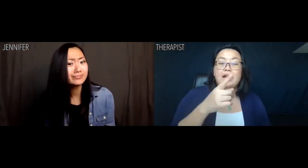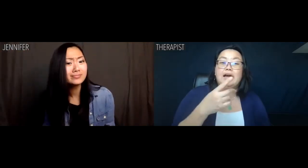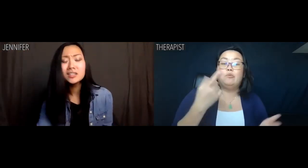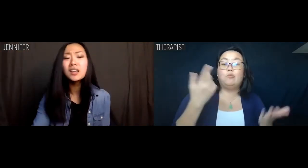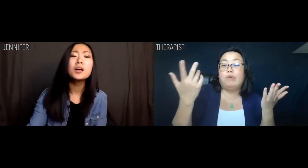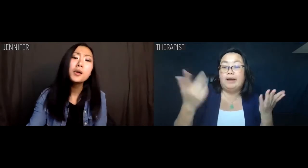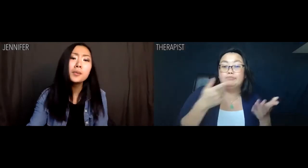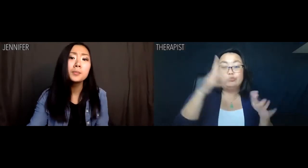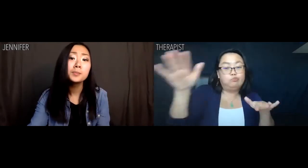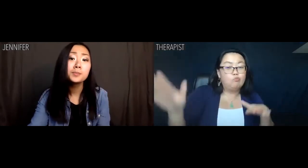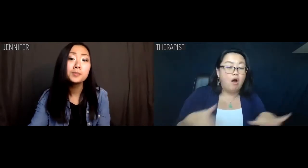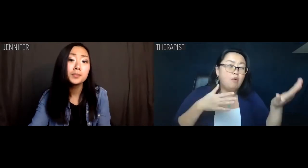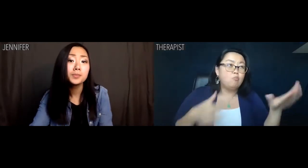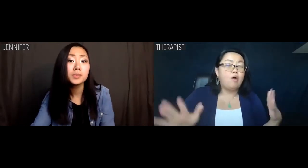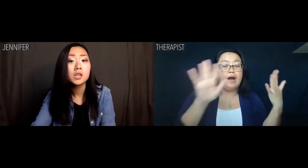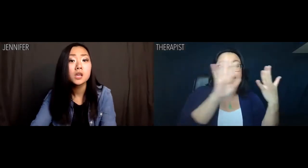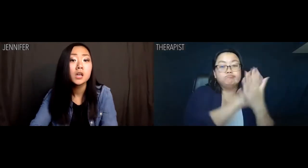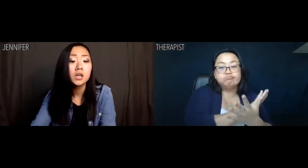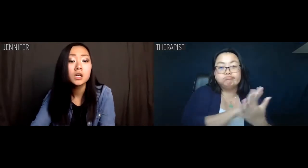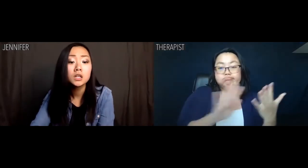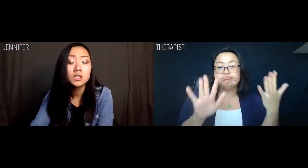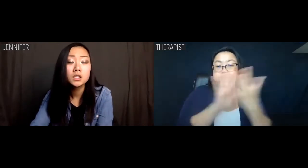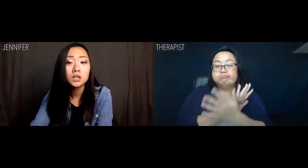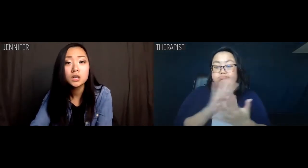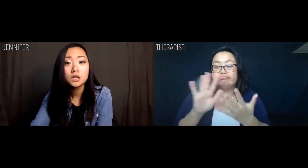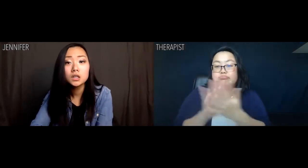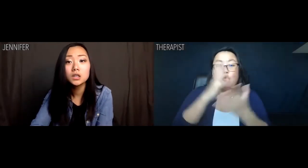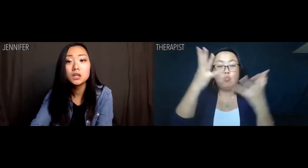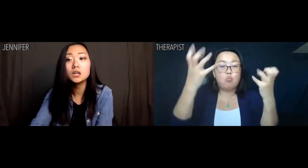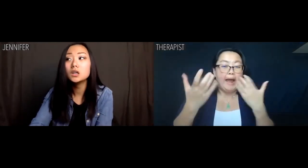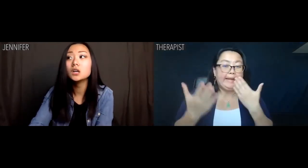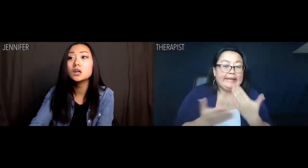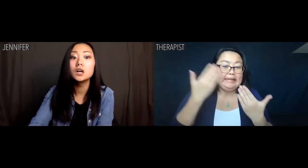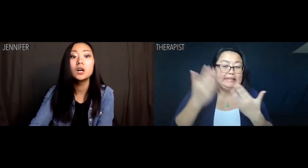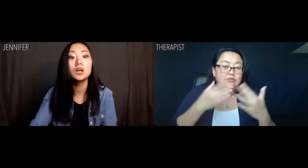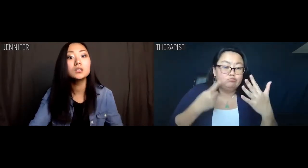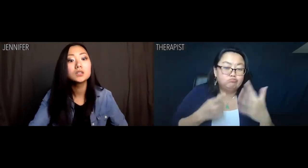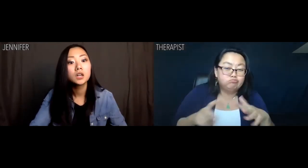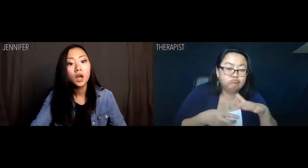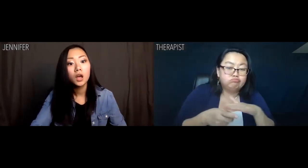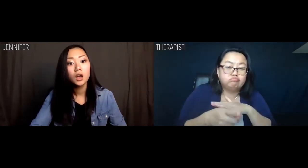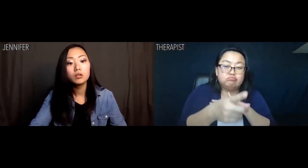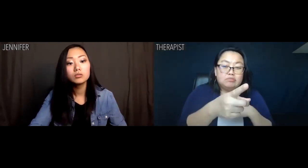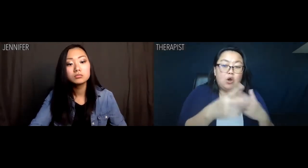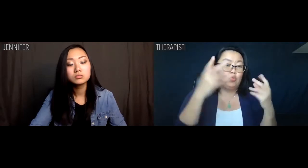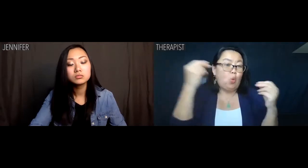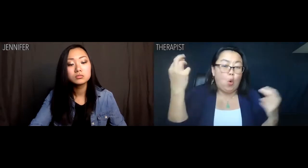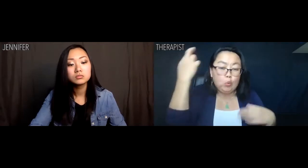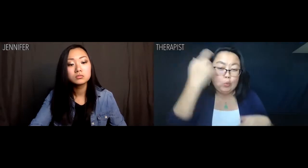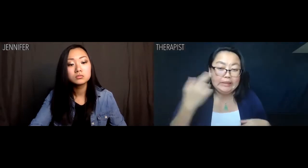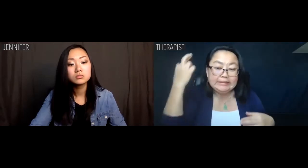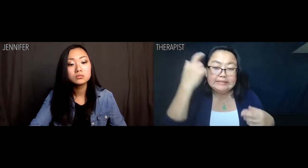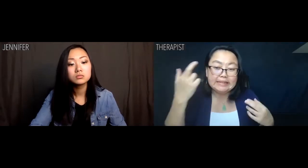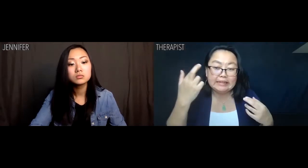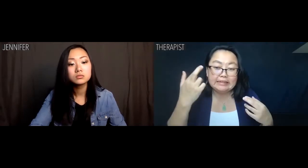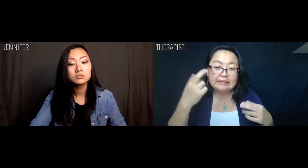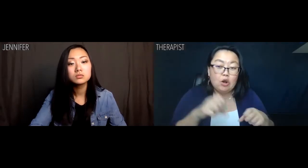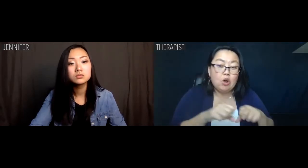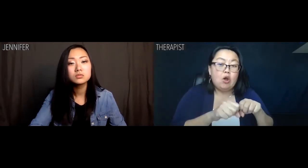Therapist: You are a walking coping mechanism. You want an easy breakthrough? There's no such thing.